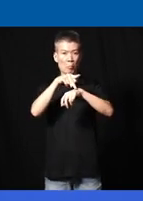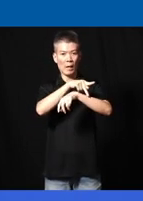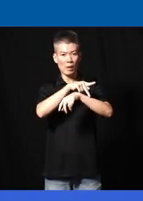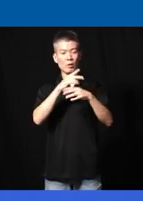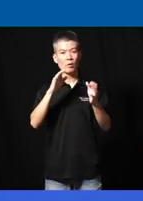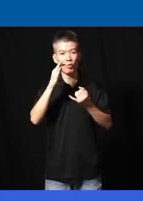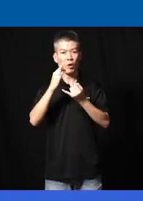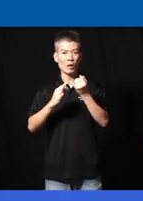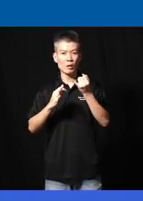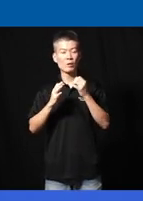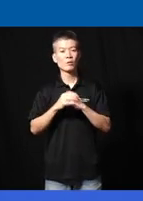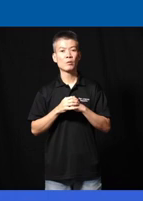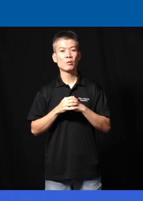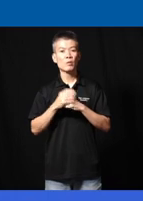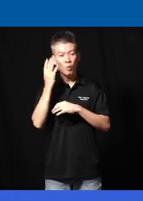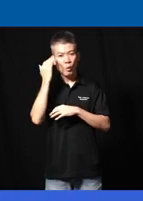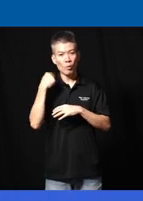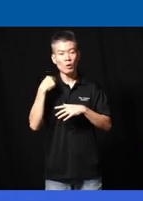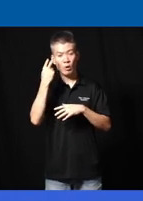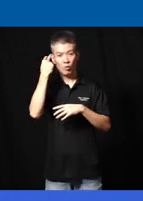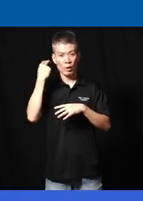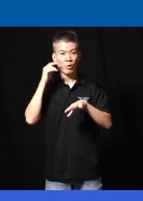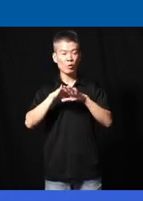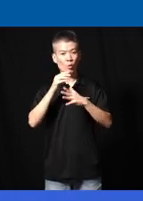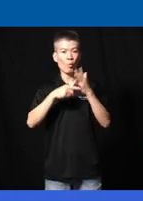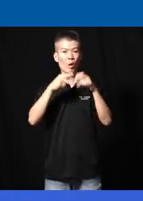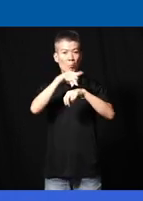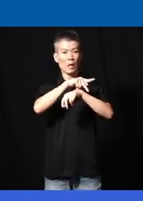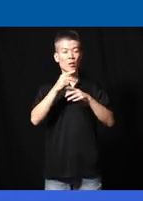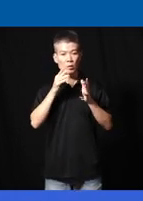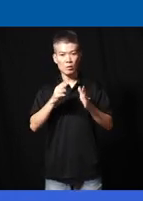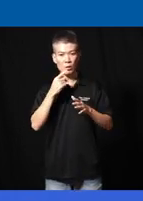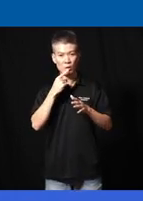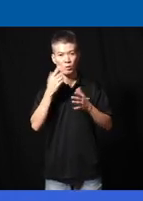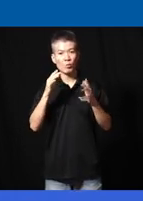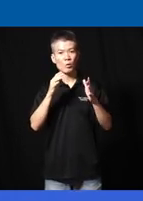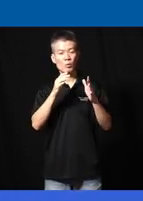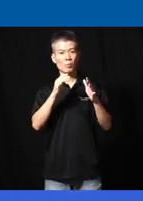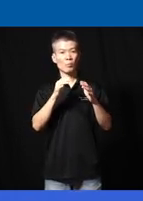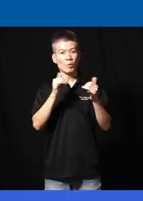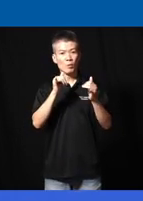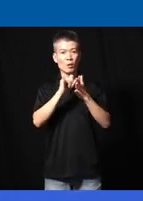and finally while you are reflecting on what the panelist said we will play uh the sharing from